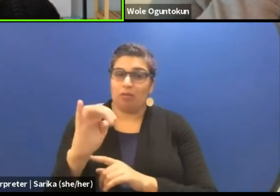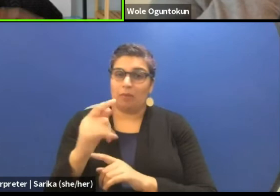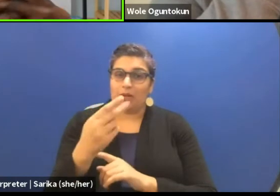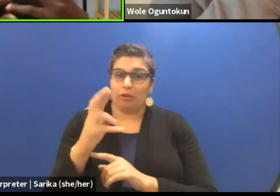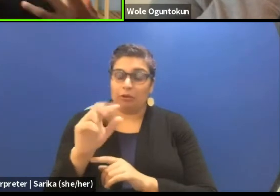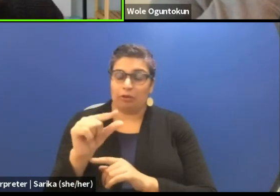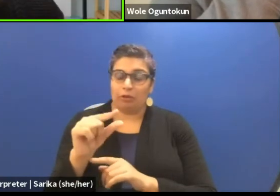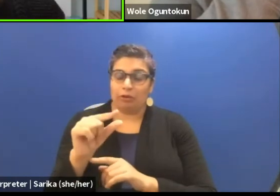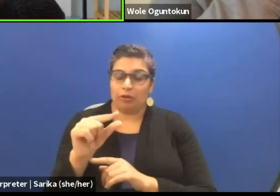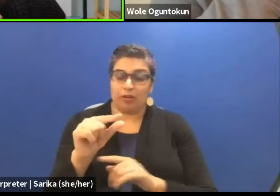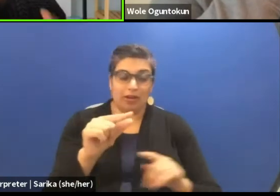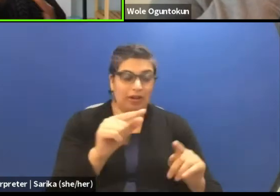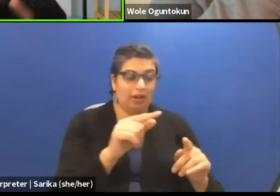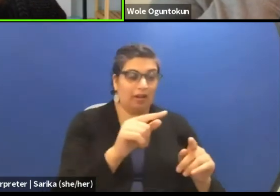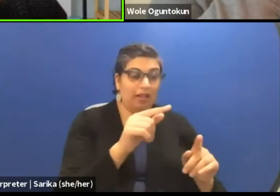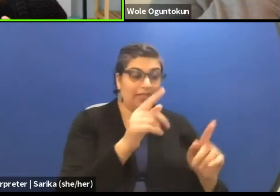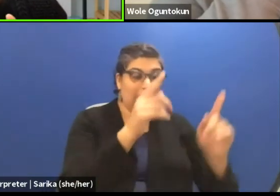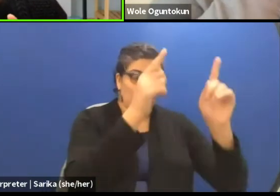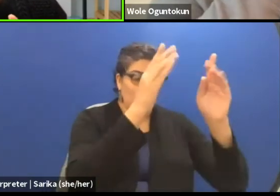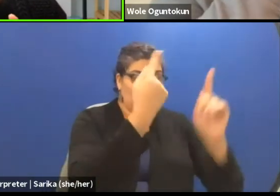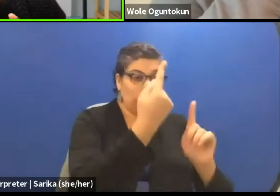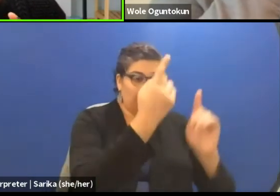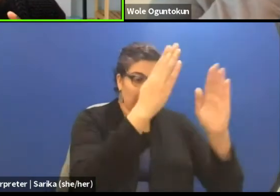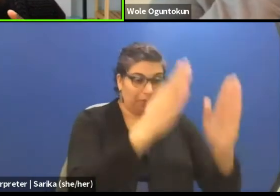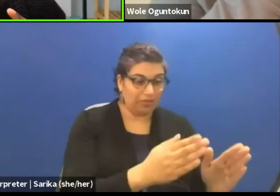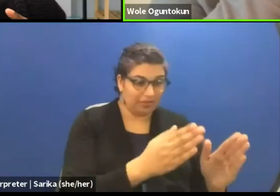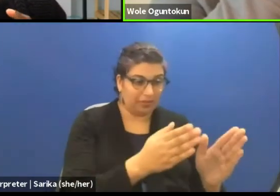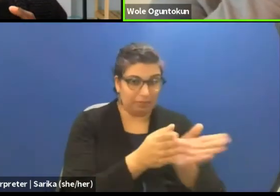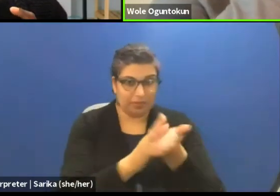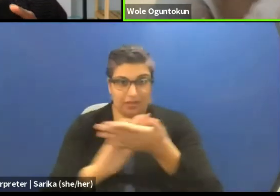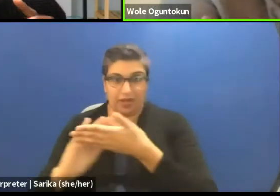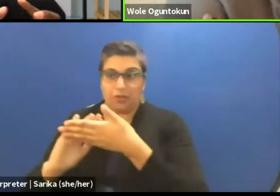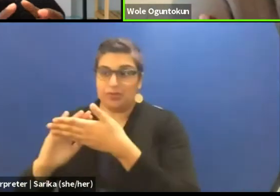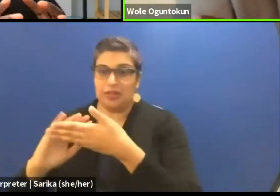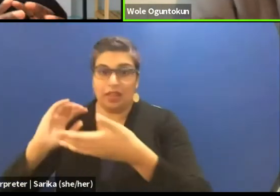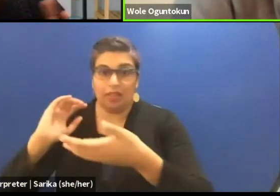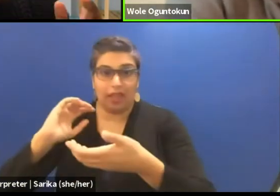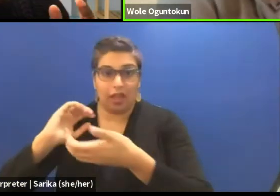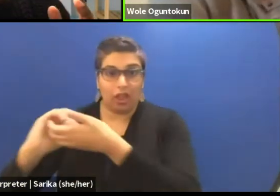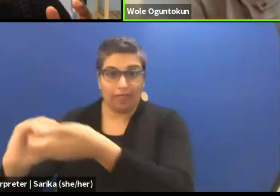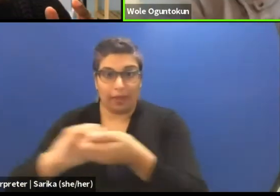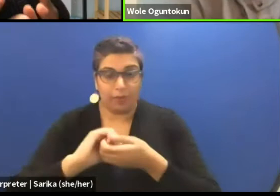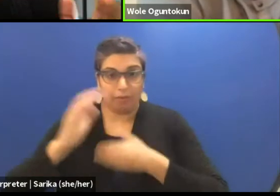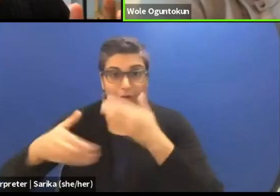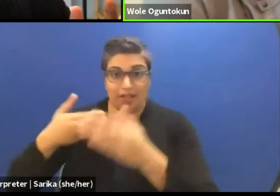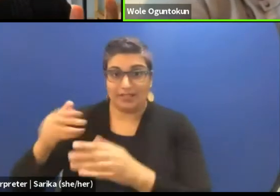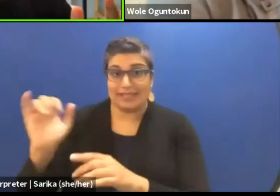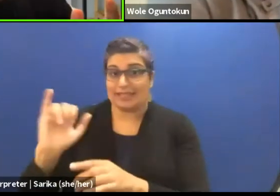to that collaborative process that Lloyd was talking about. Yes. What does that look like?